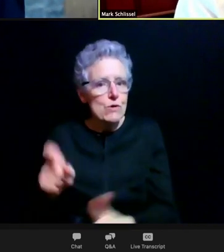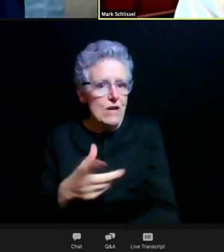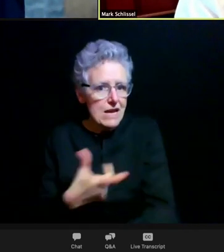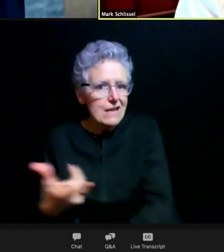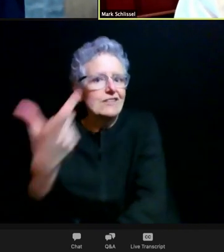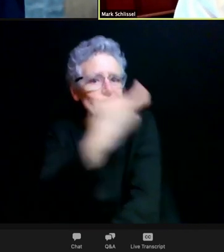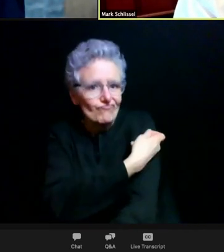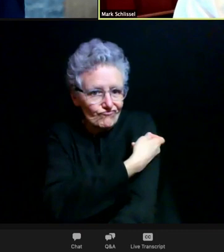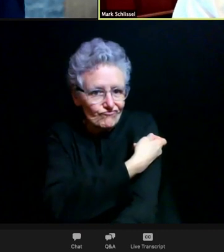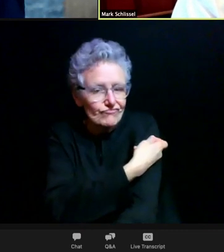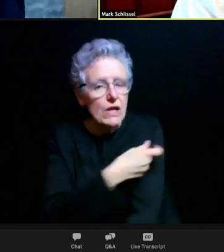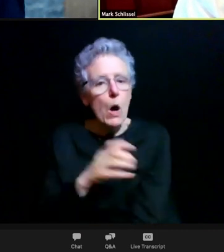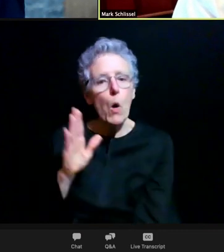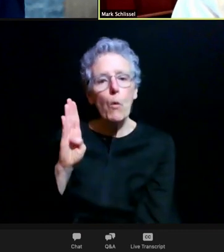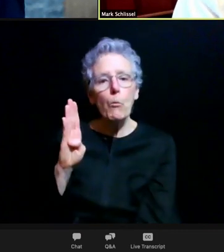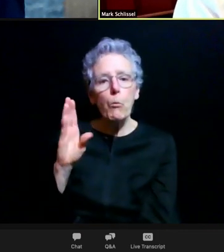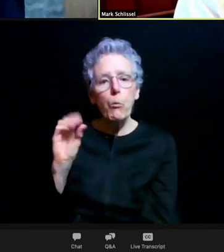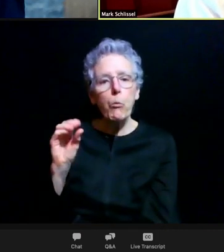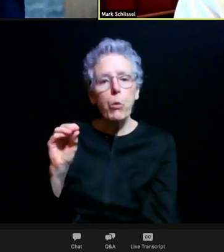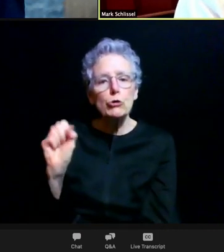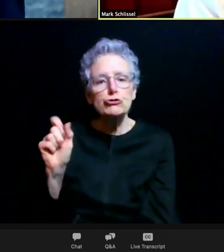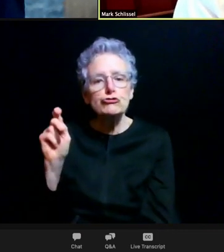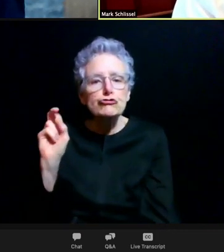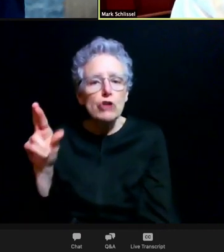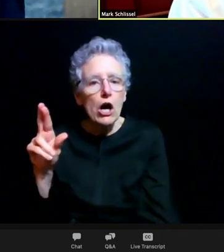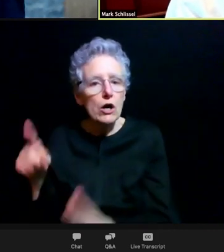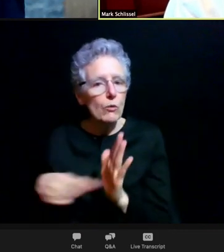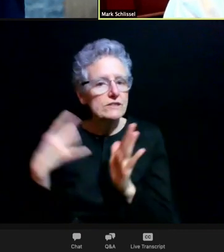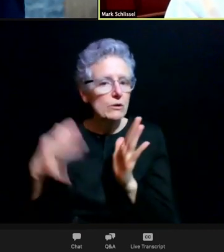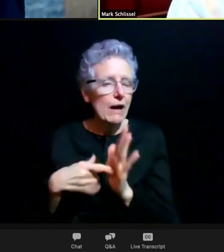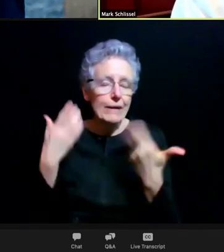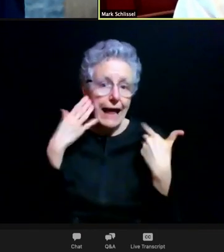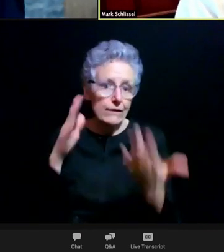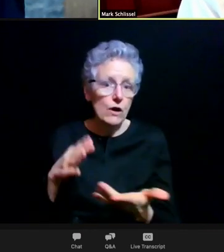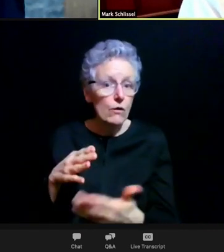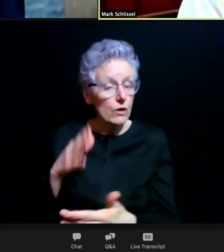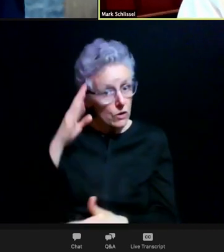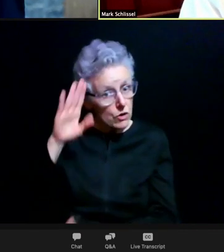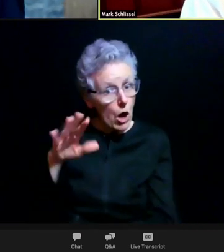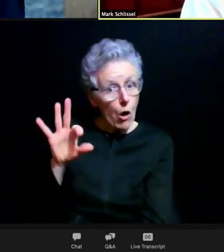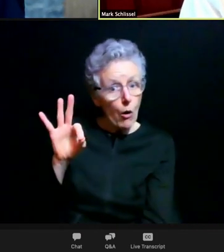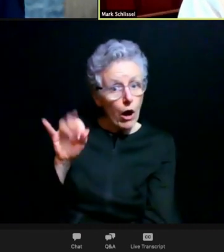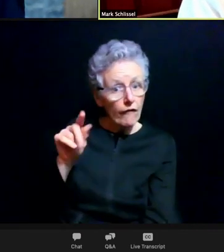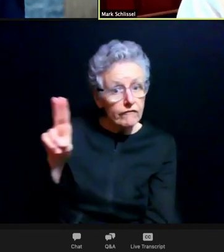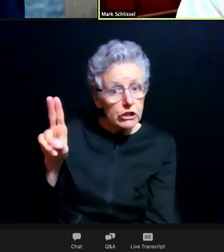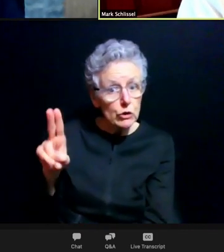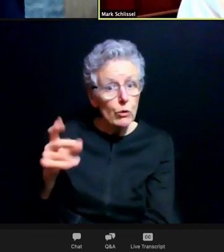That data is not available yet. I don't think it'll be like flu where you need a new shot every year or you're out of luck.